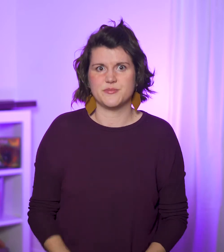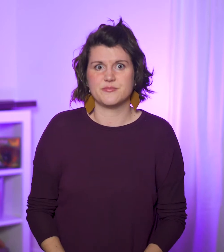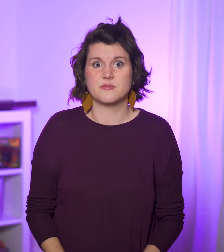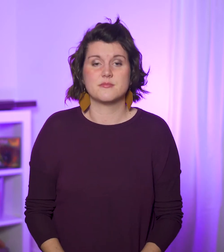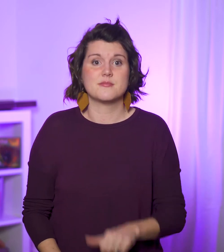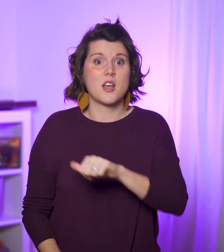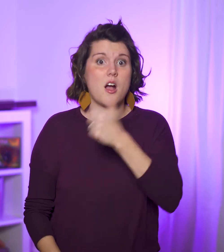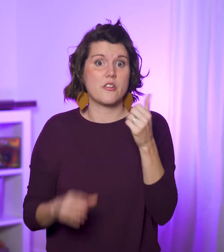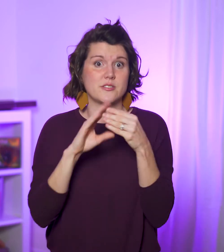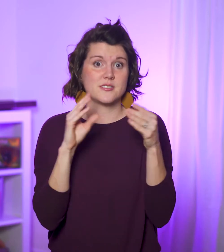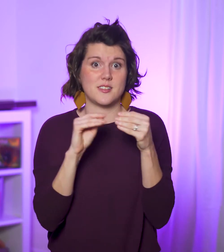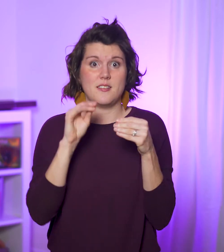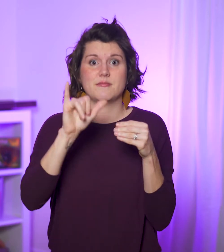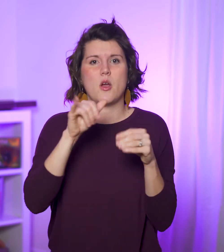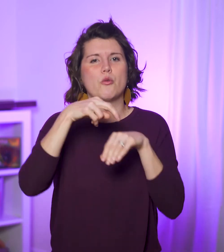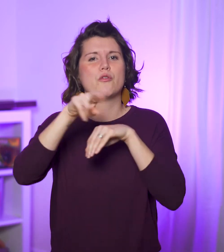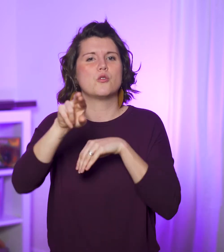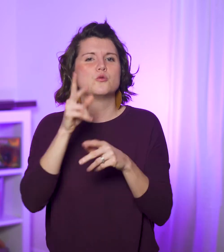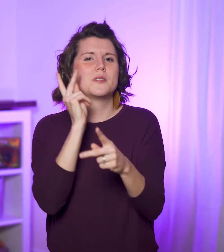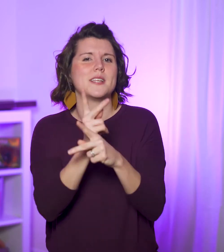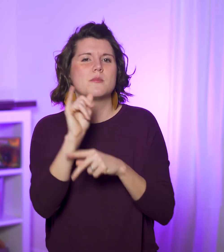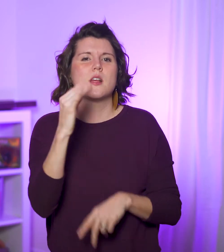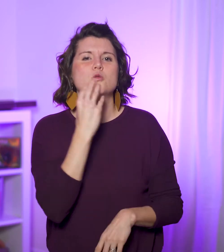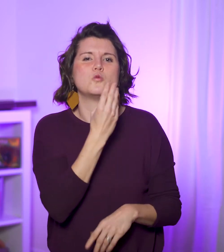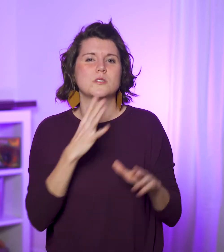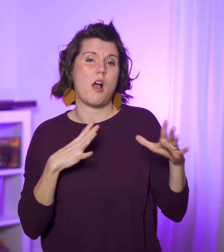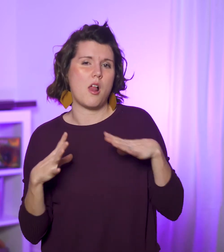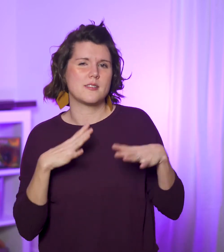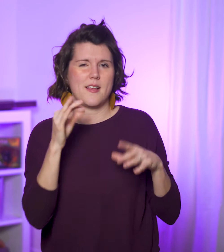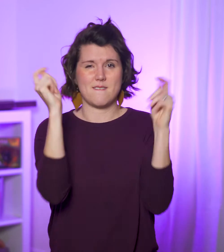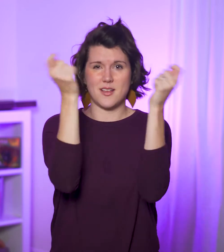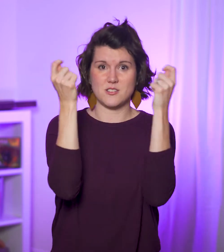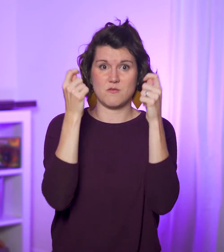Others say he’s referring to keeping Jewish holidays and festivals,